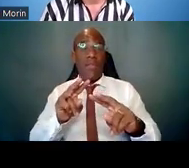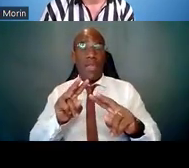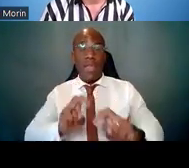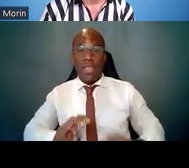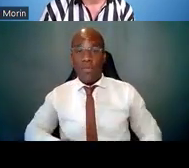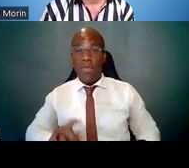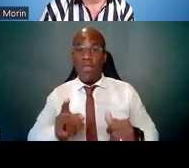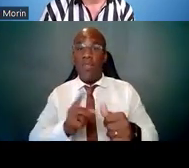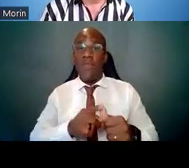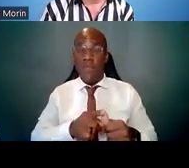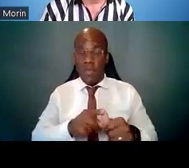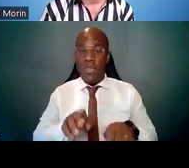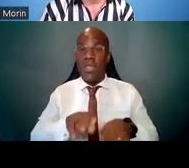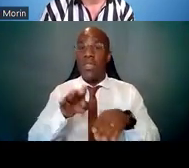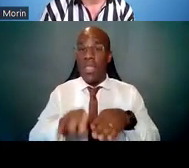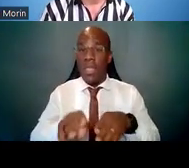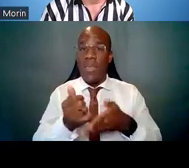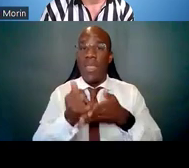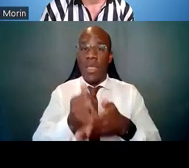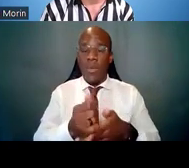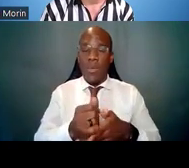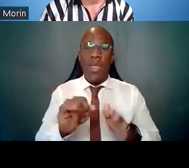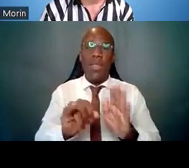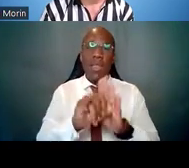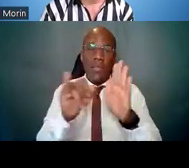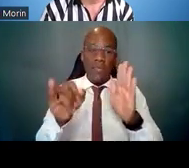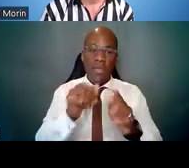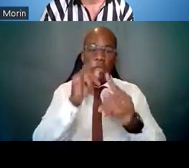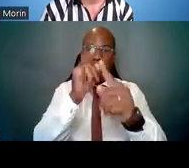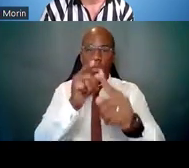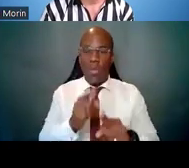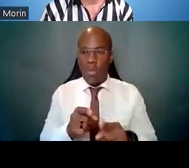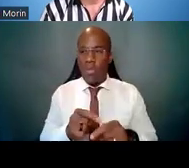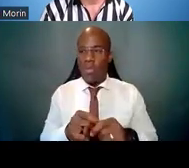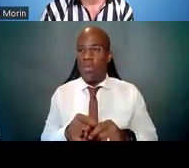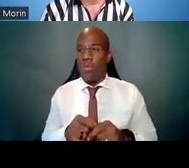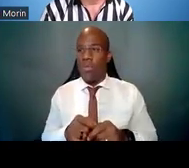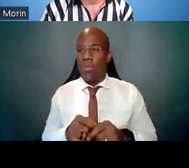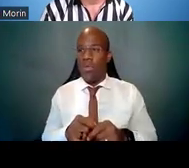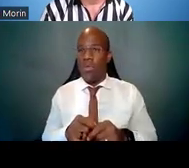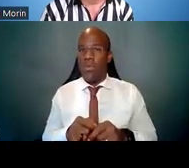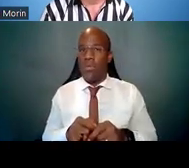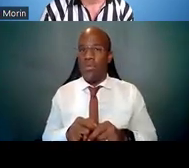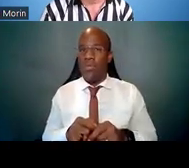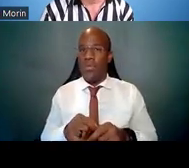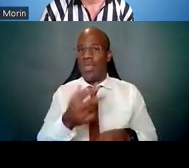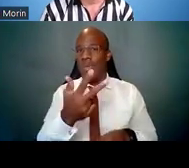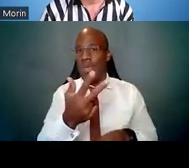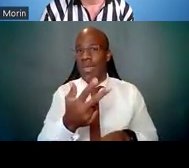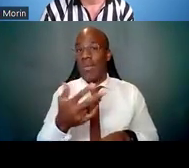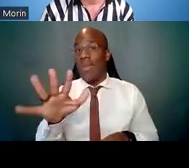It can help you identify where do you want to be in three, five or even ten years.